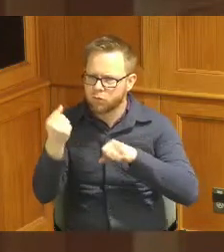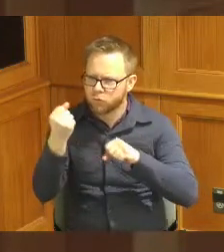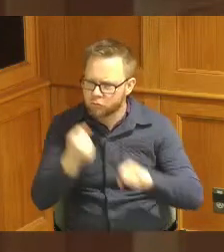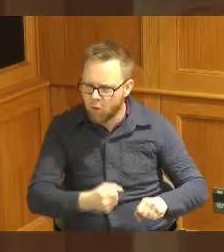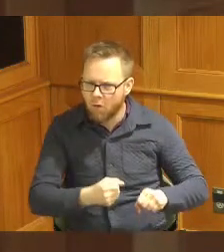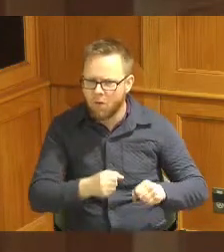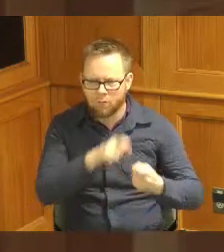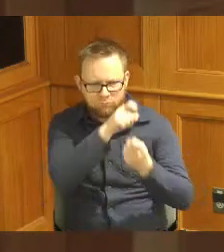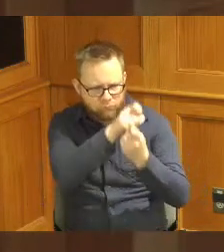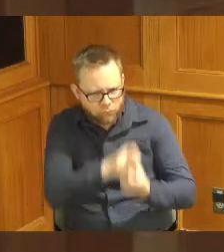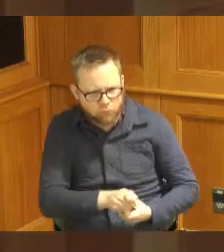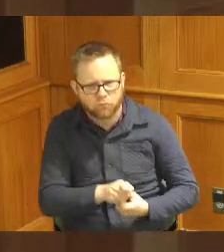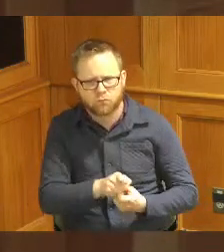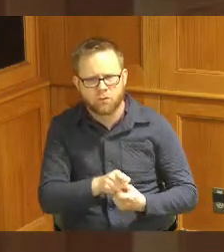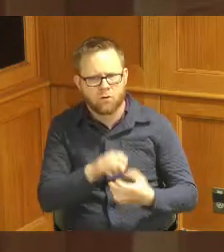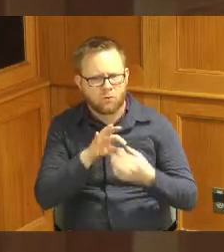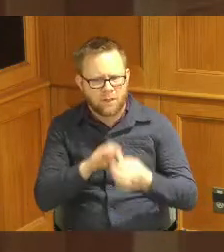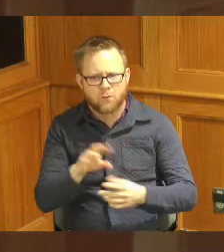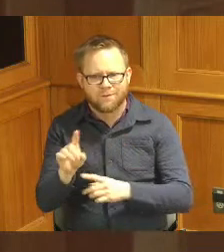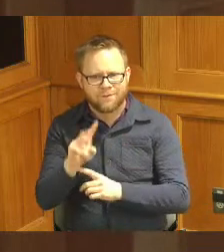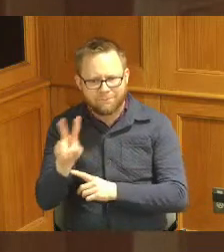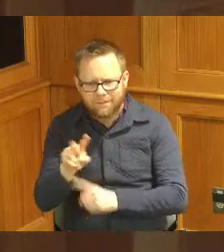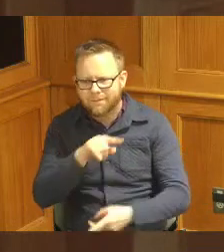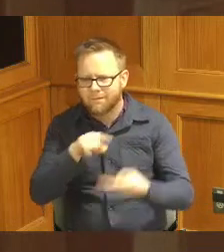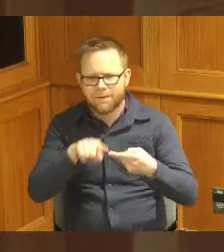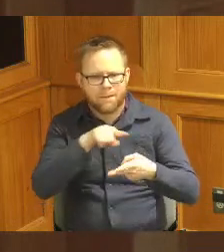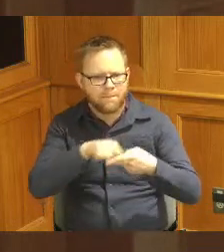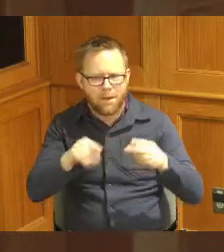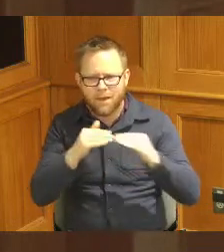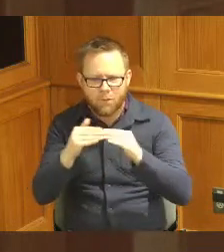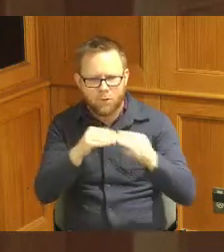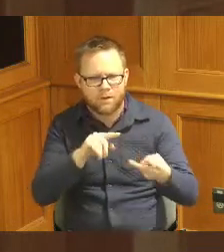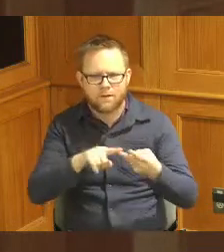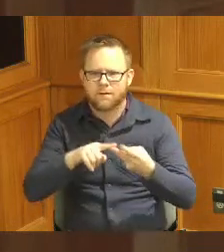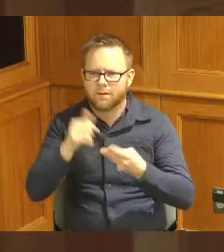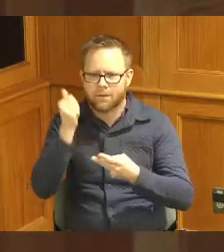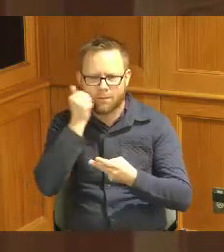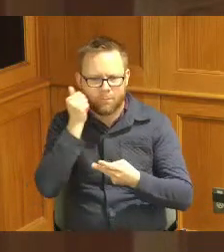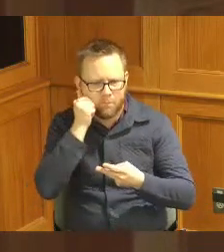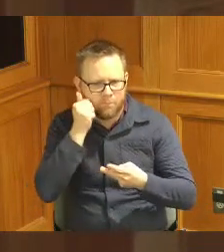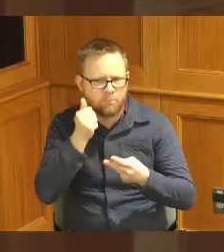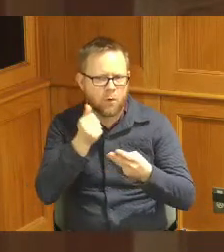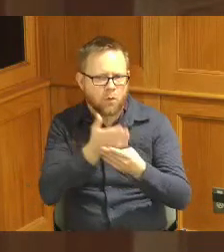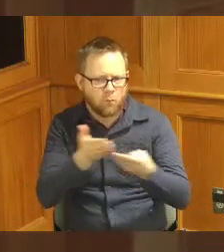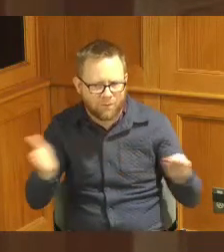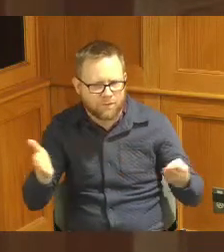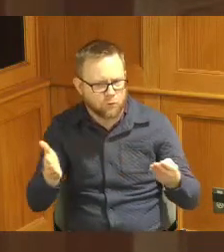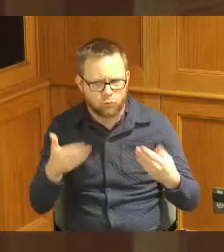things like domestic violence pay Equity period products there it's very serious work and they